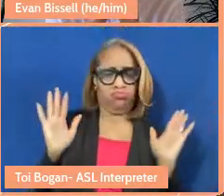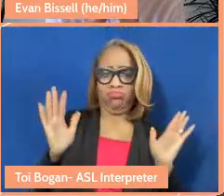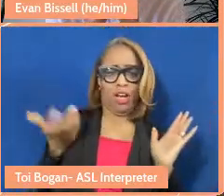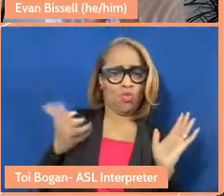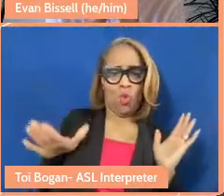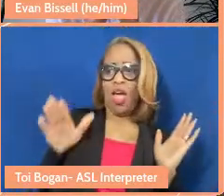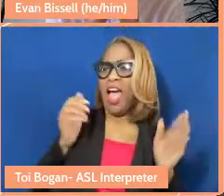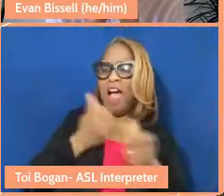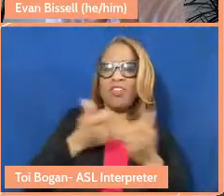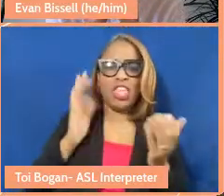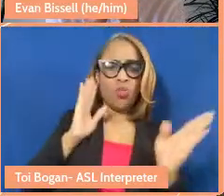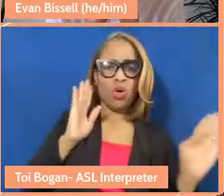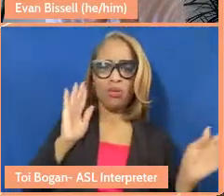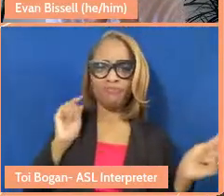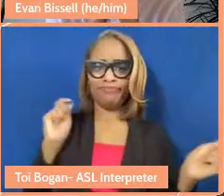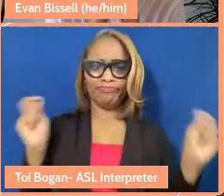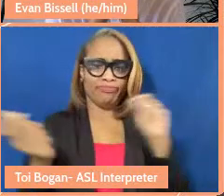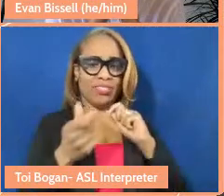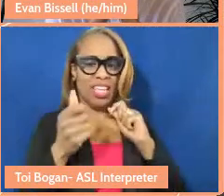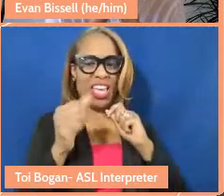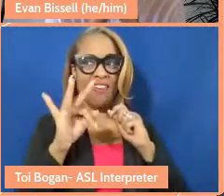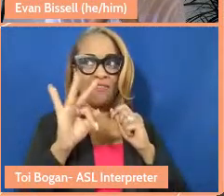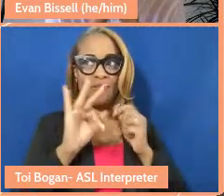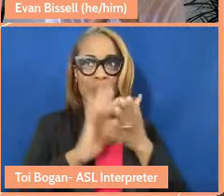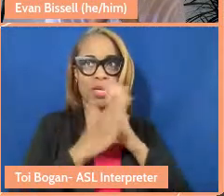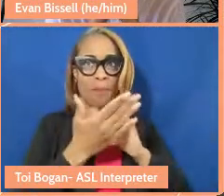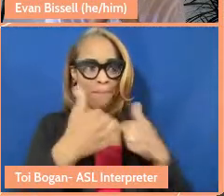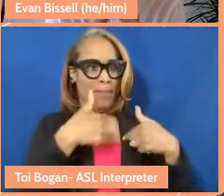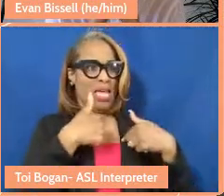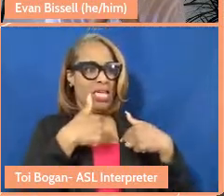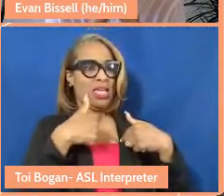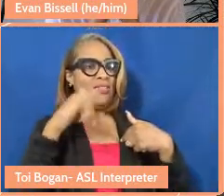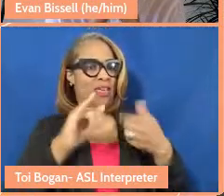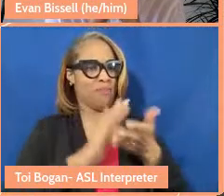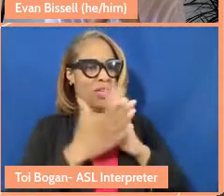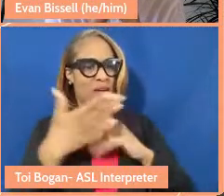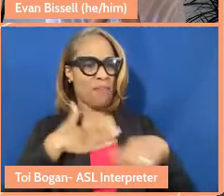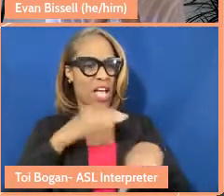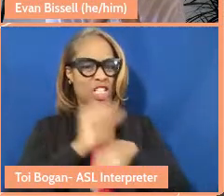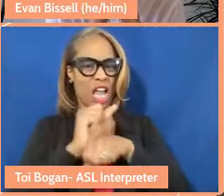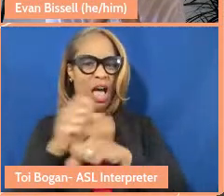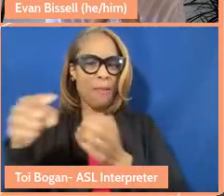making this my job and getting paid. And then how do we justify all these aunties sewing for no